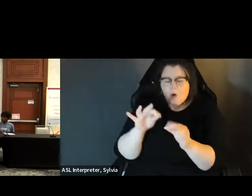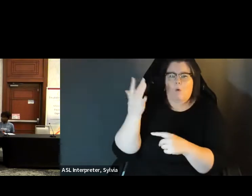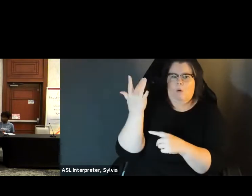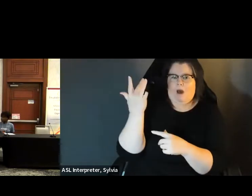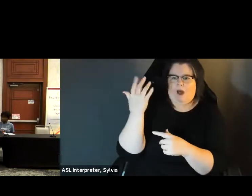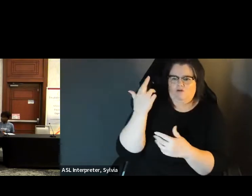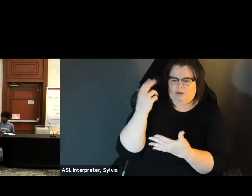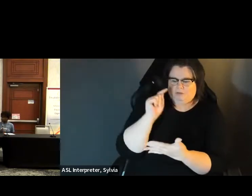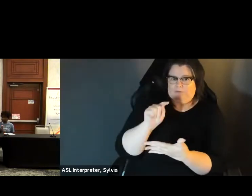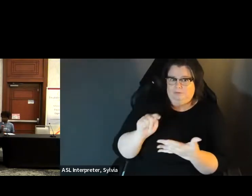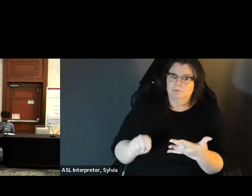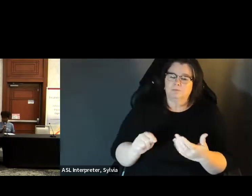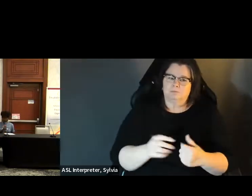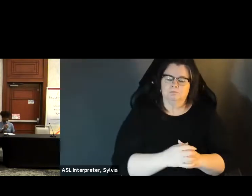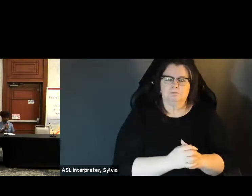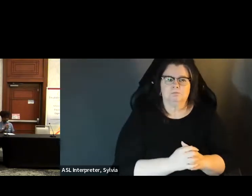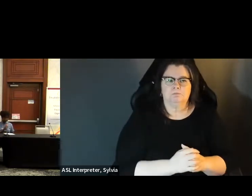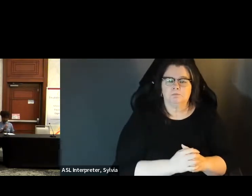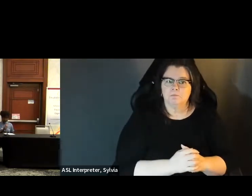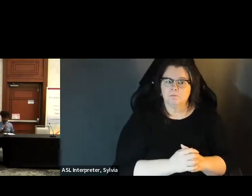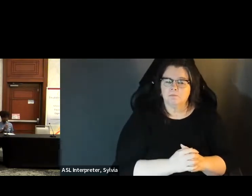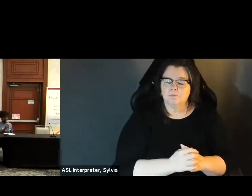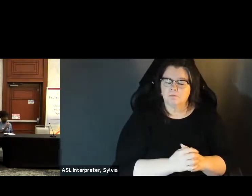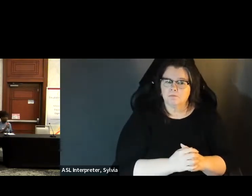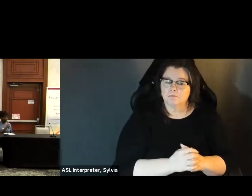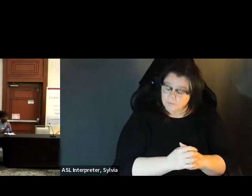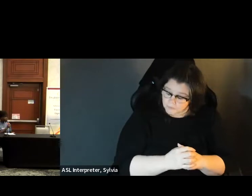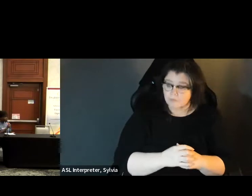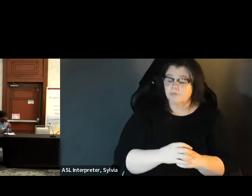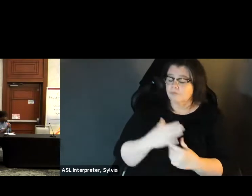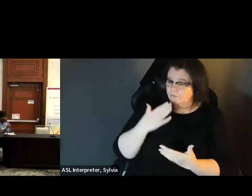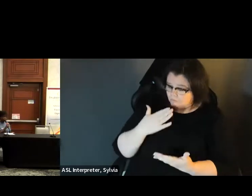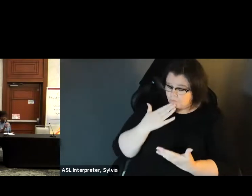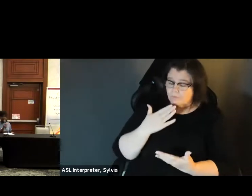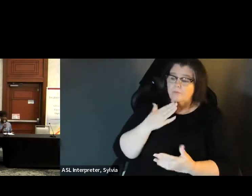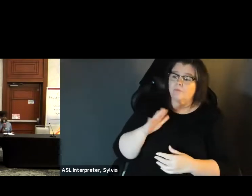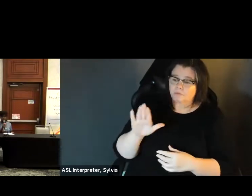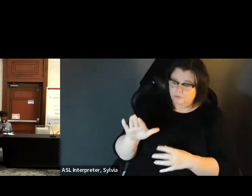why it's important. make voting more accessible.